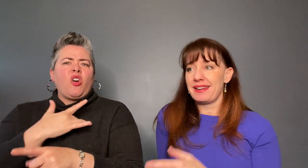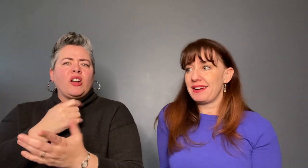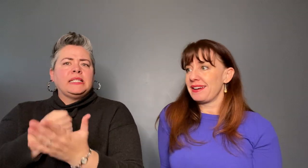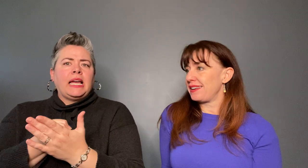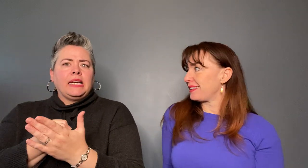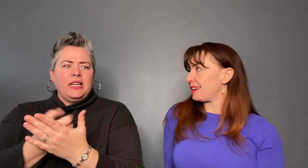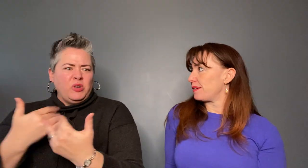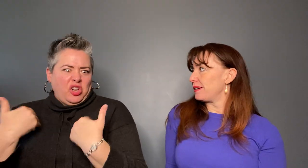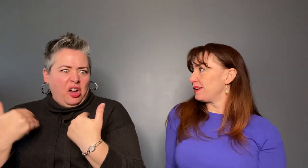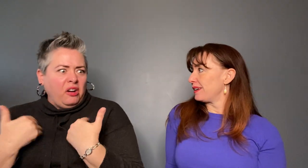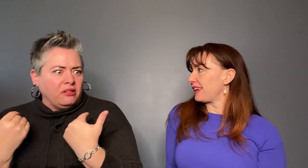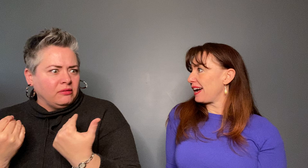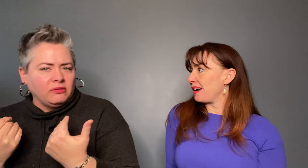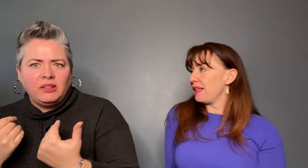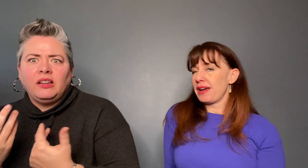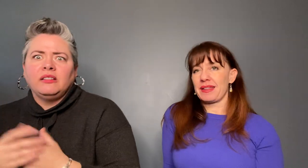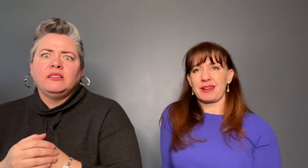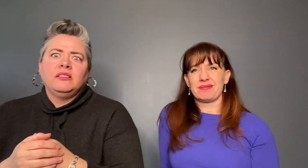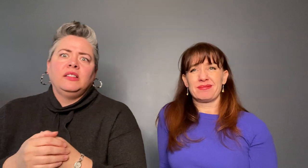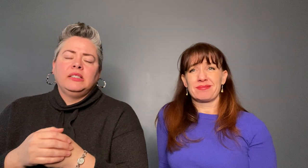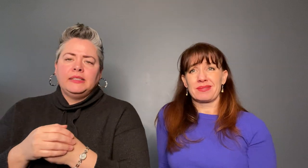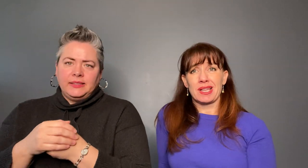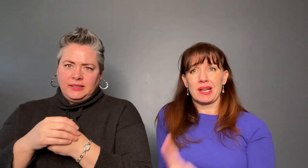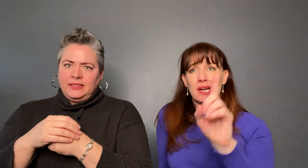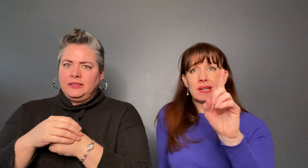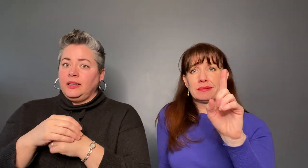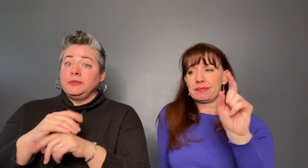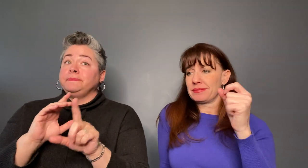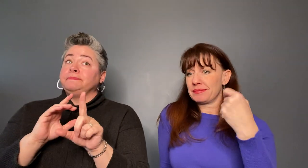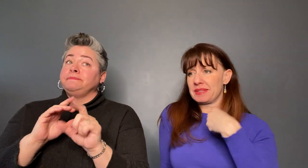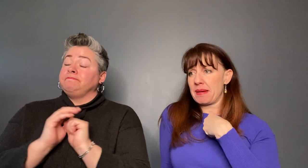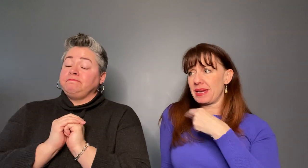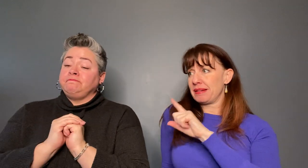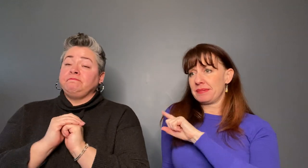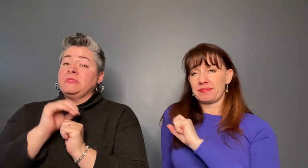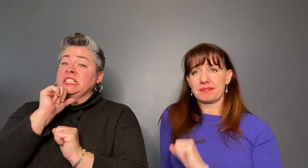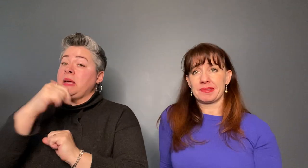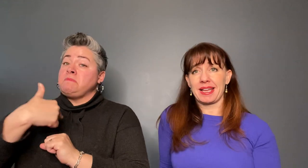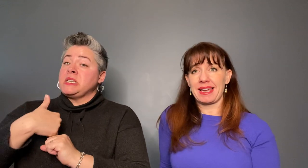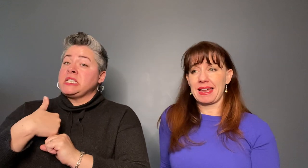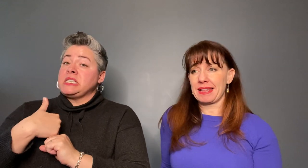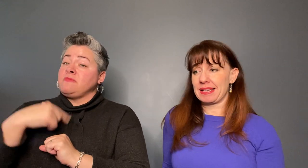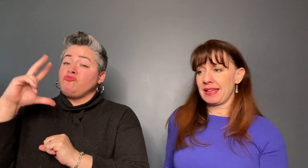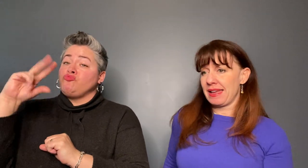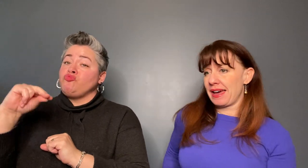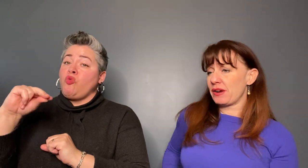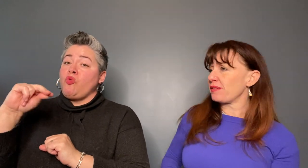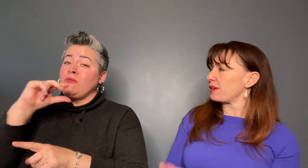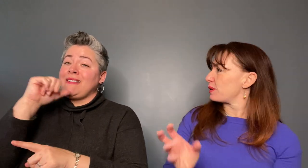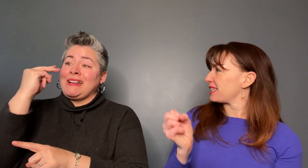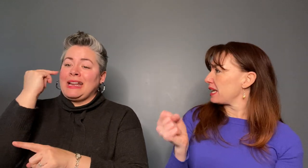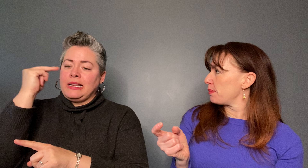Yeah, not me, not Natalie, nobody